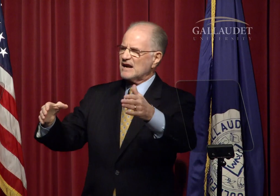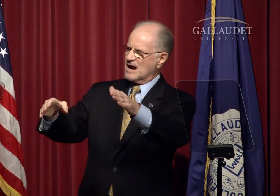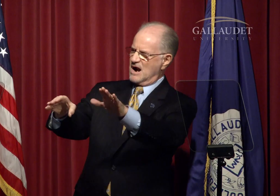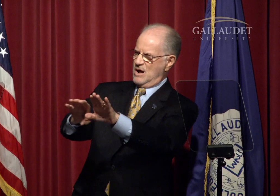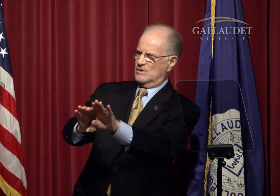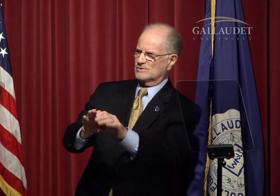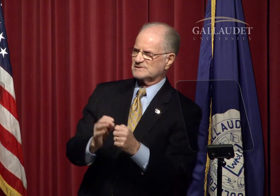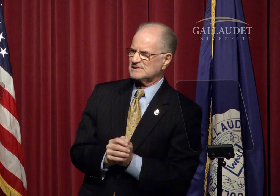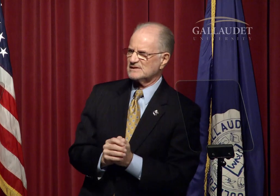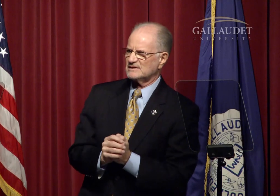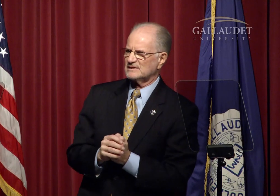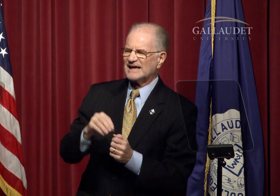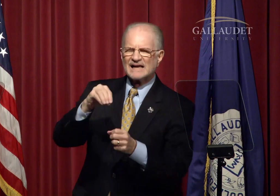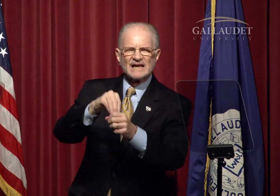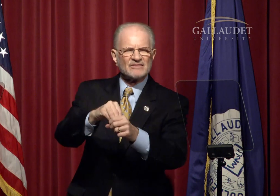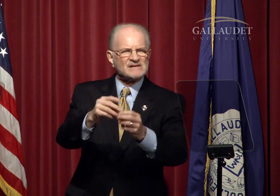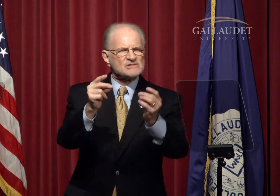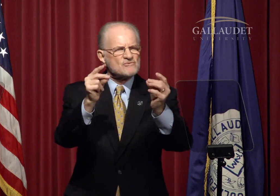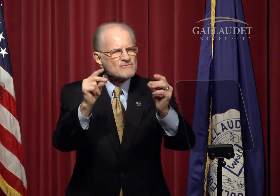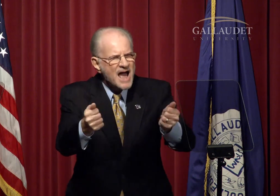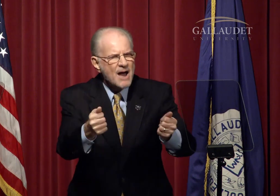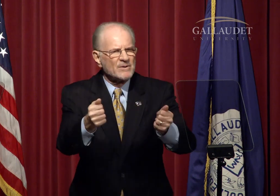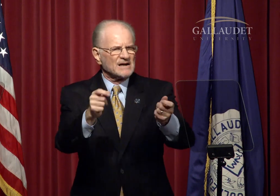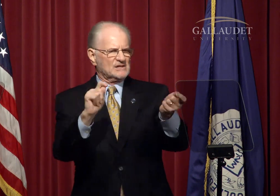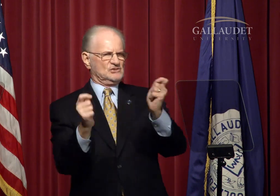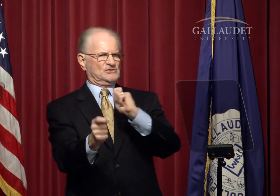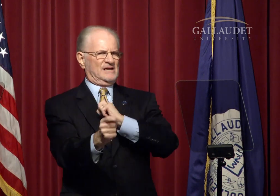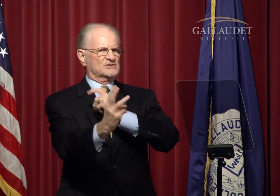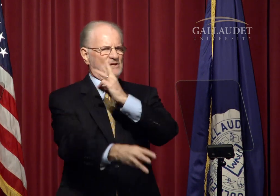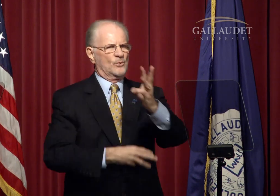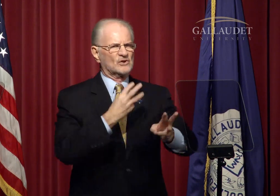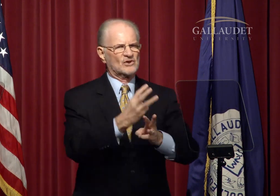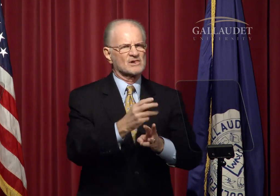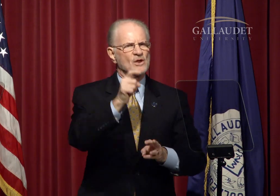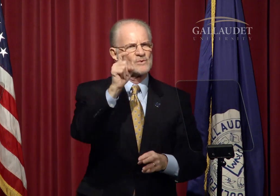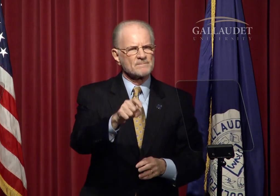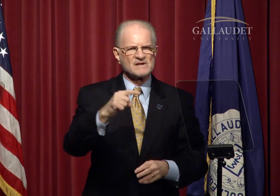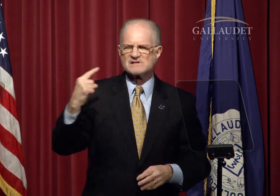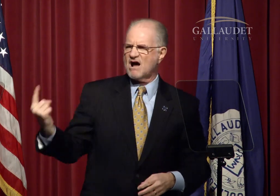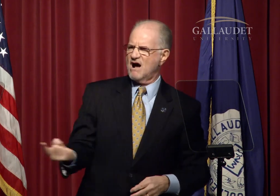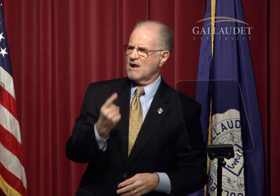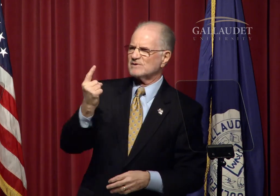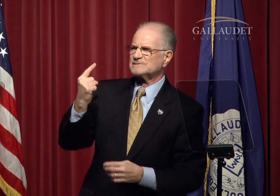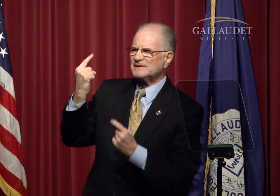In this rapidly changing world,